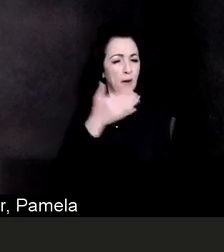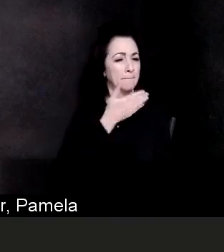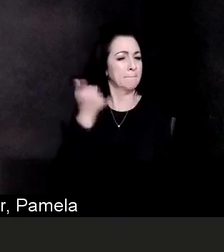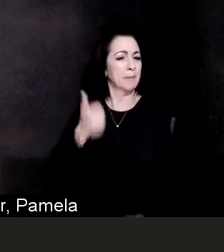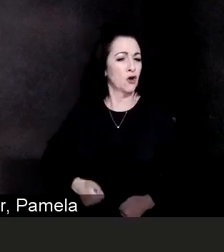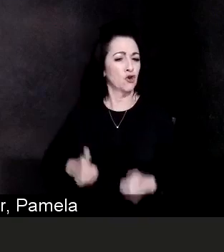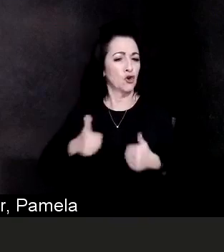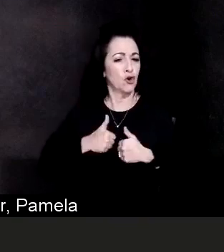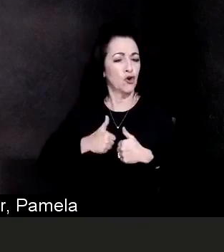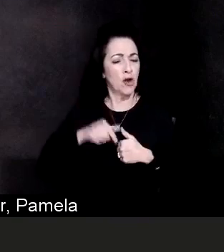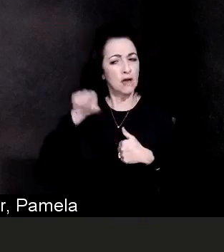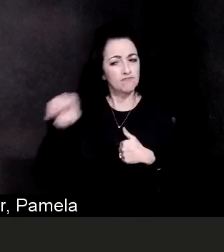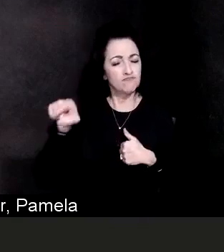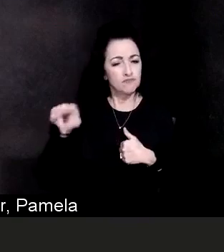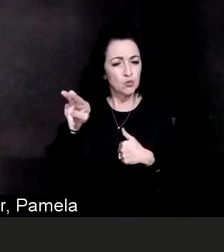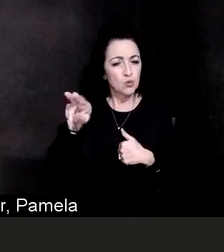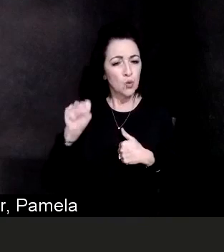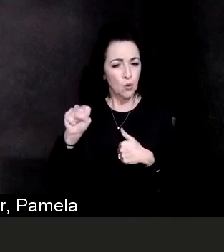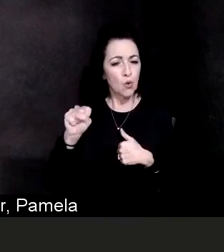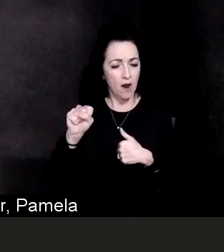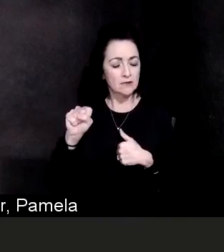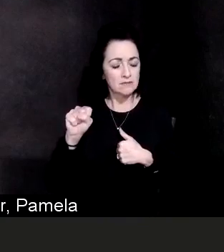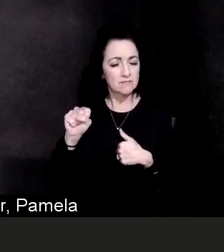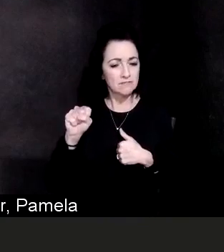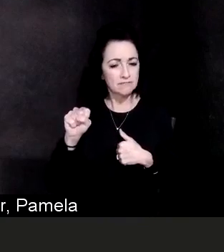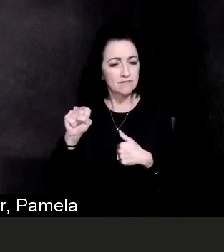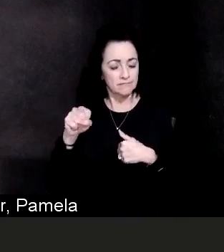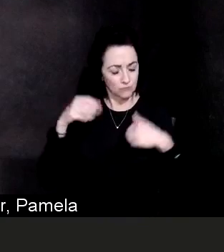because we had the opportunity to come to the States and you know,